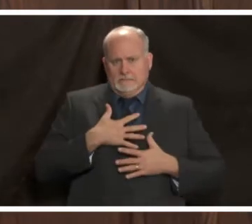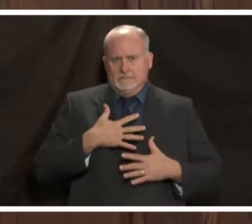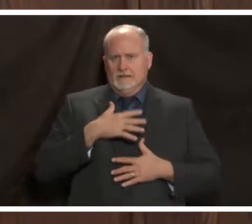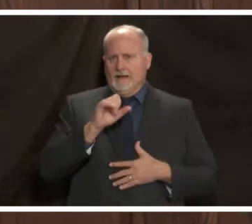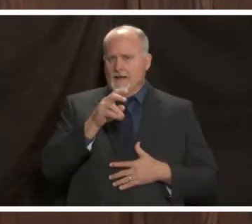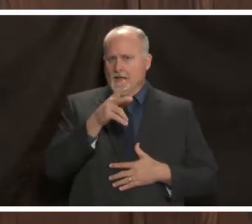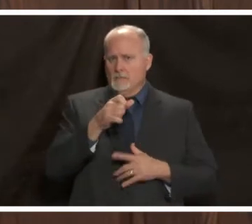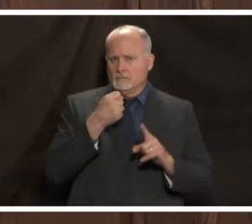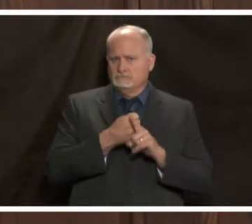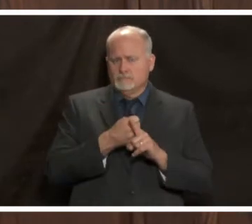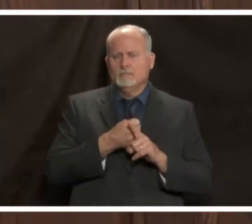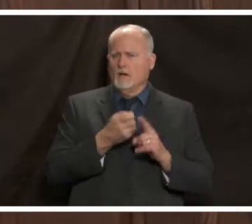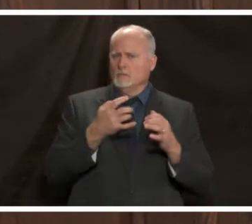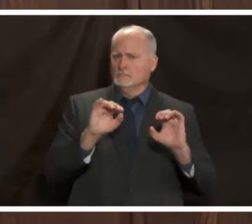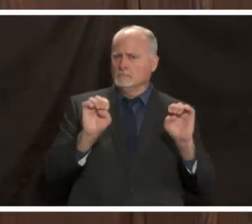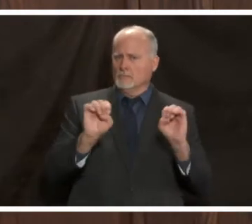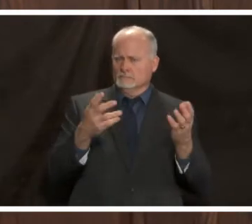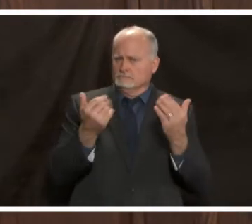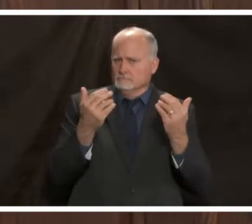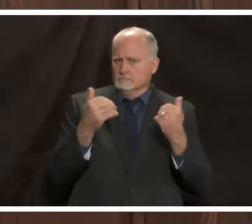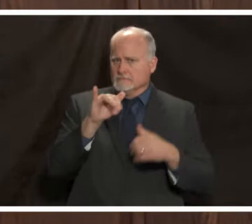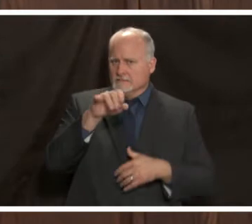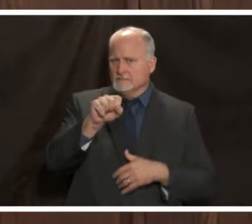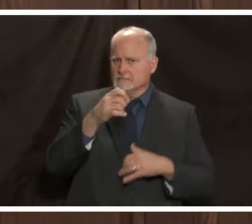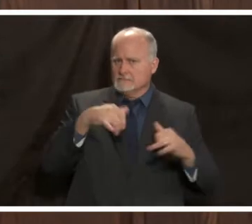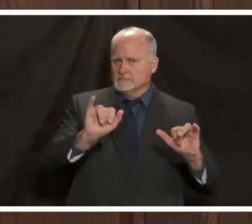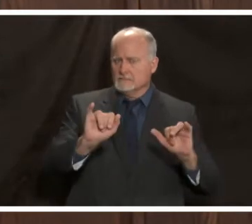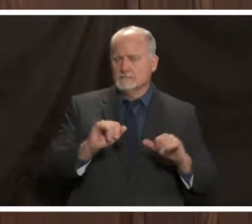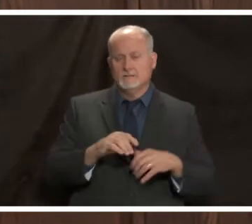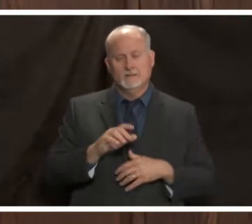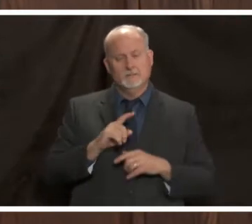that you still need to come to the emergency department for but if you have things that are